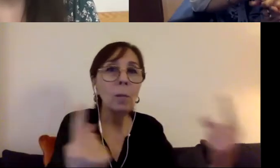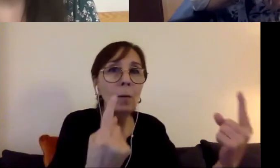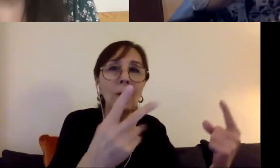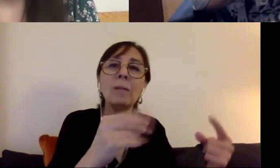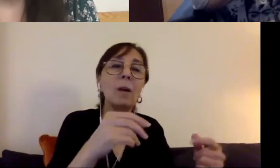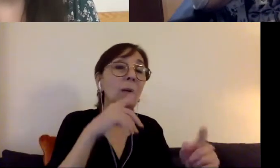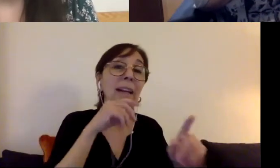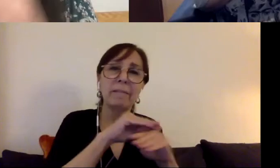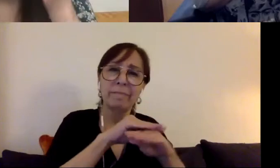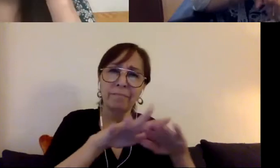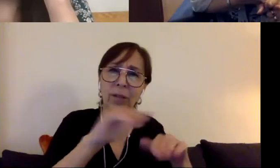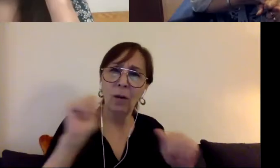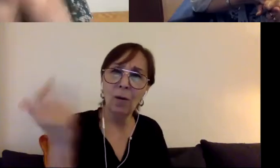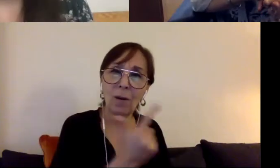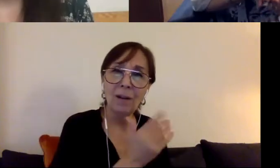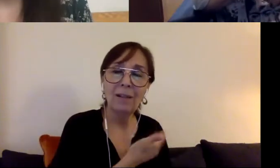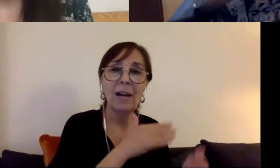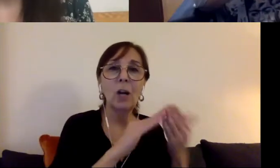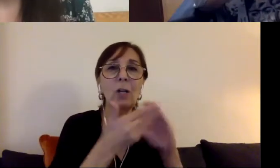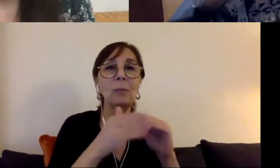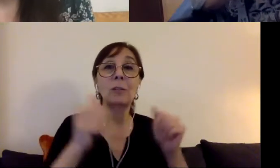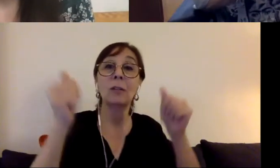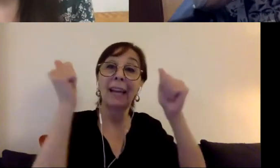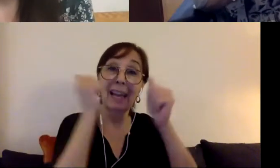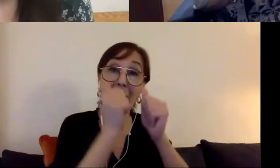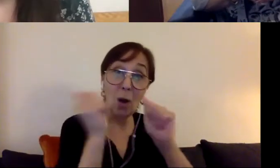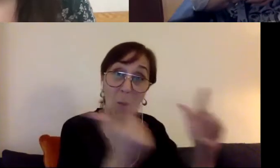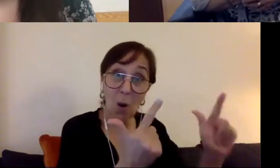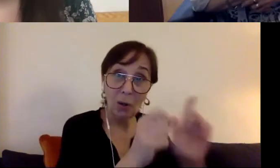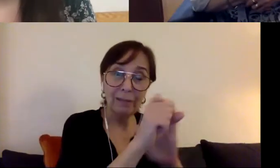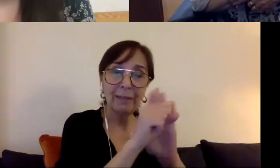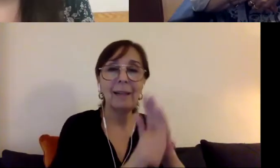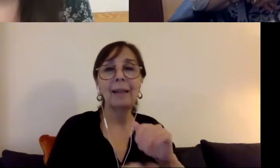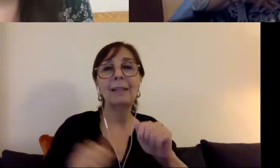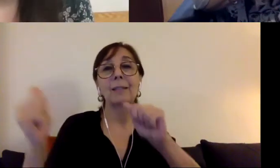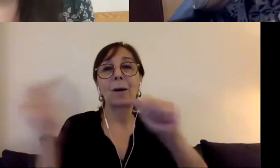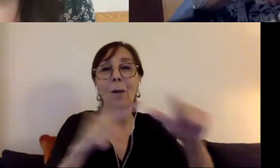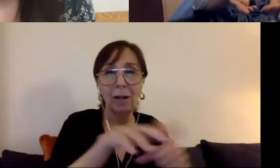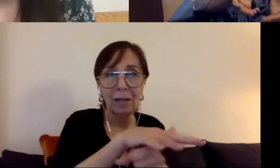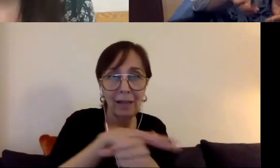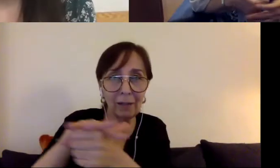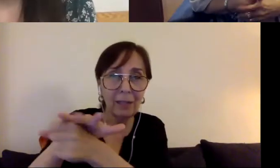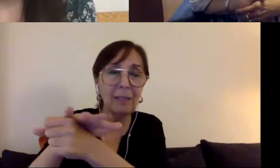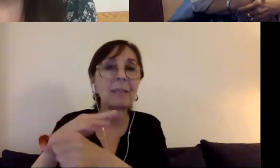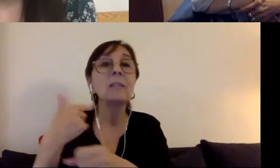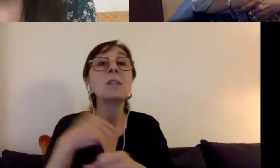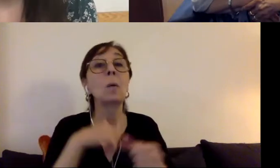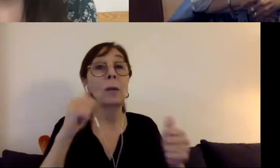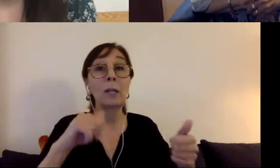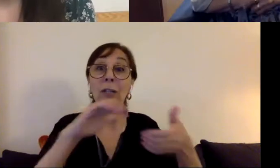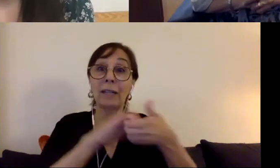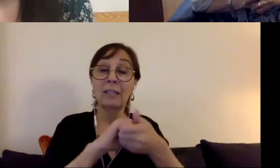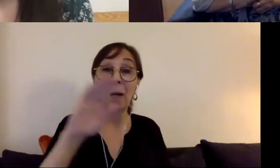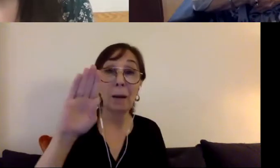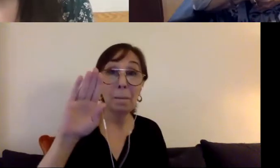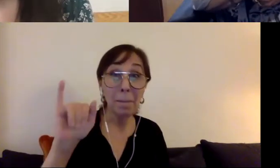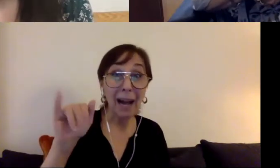in every state. And we were able to engage a bipartisan group of legislators